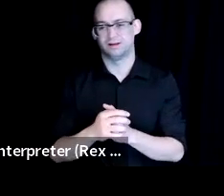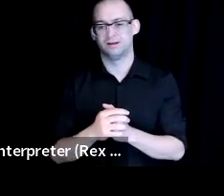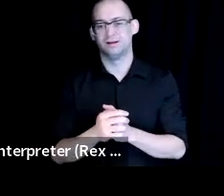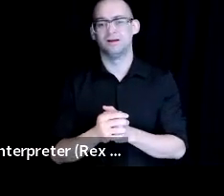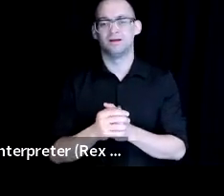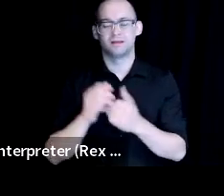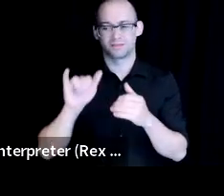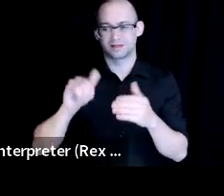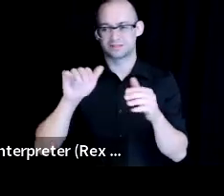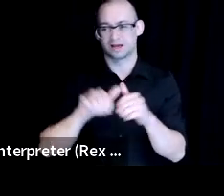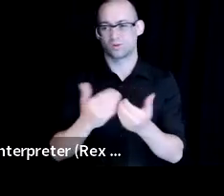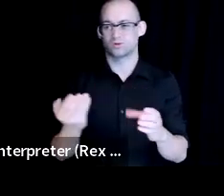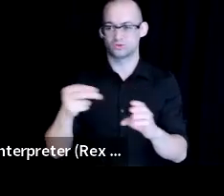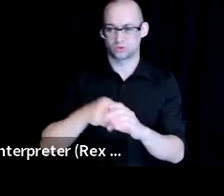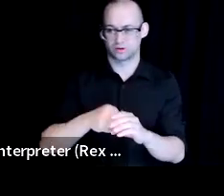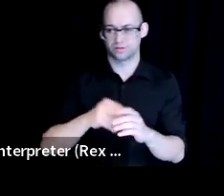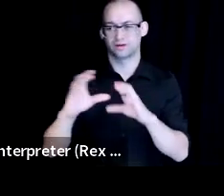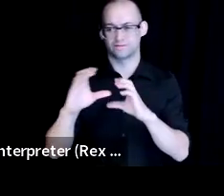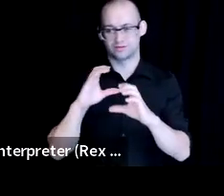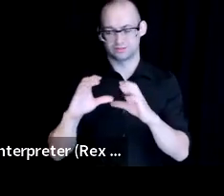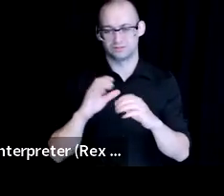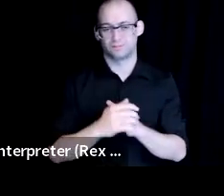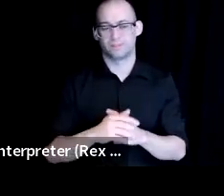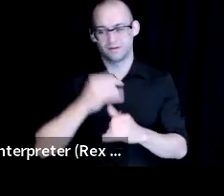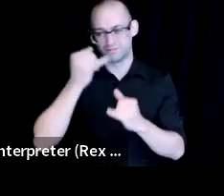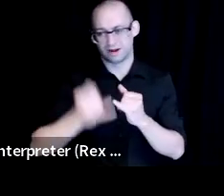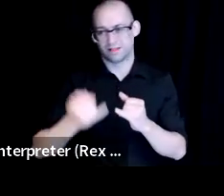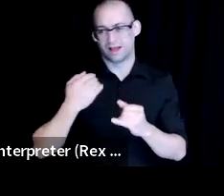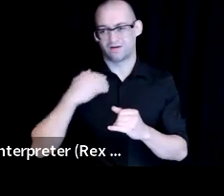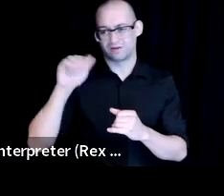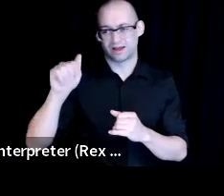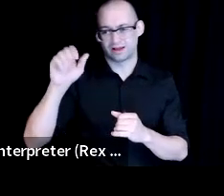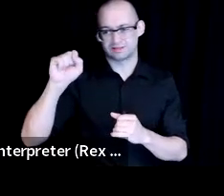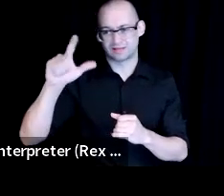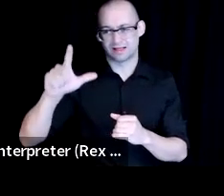Finally, we do have ASL interpretation.